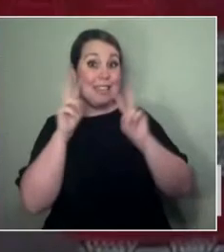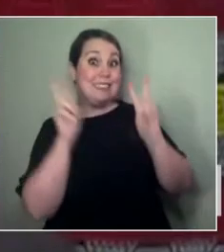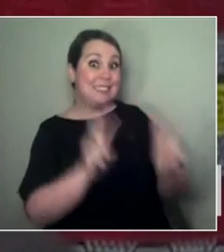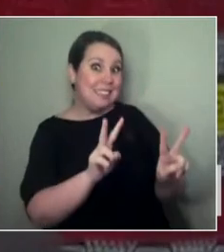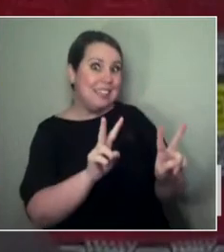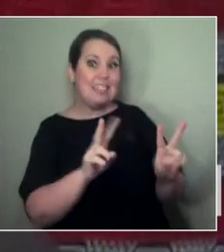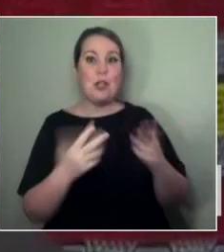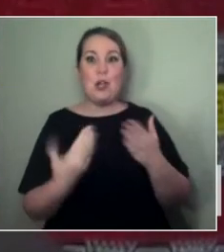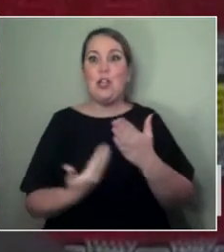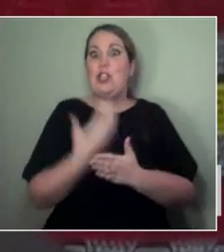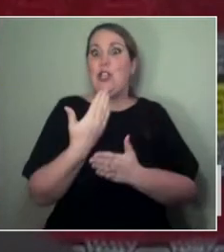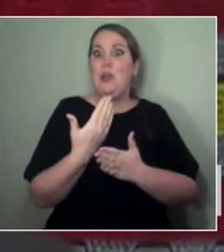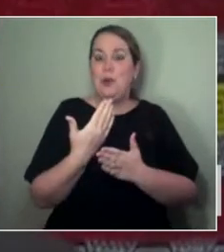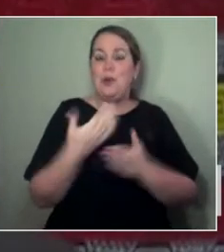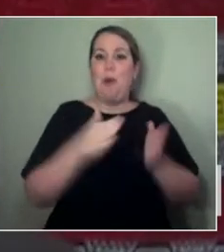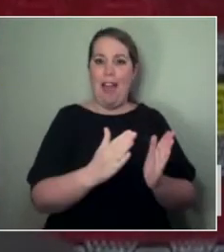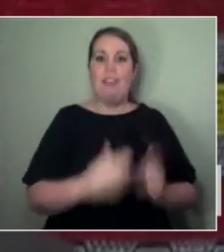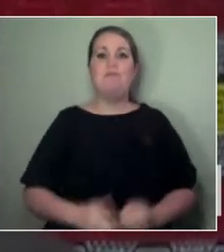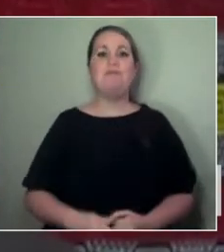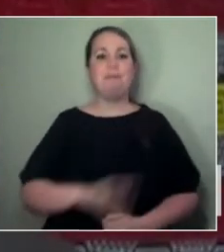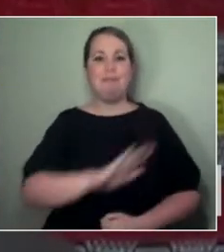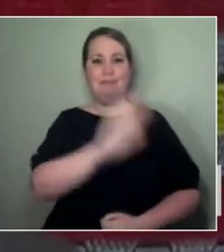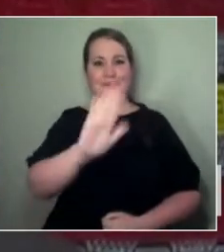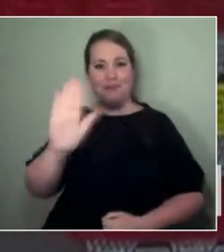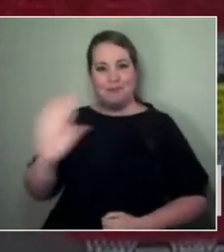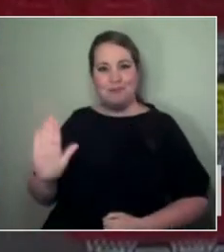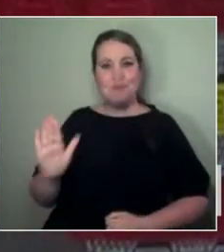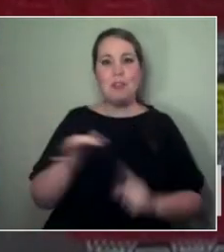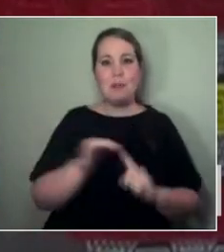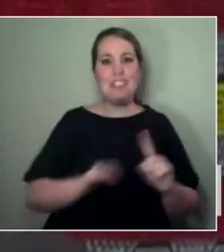Fakaalofa lahi atu. My name is Jessica Palalagi.